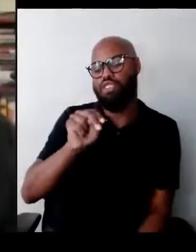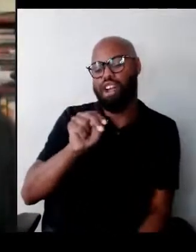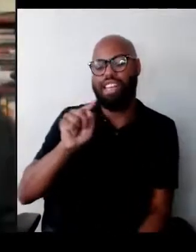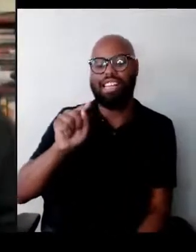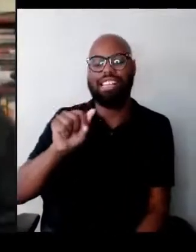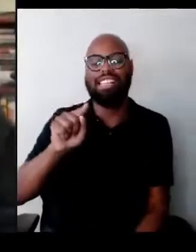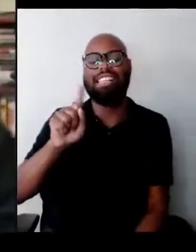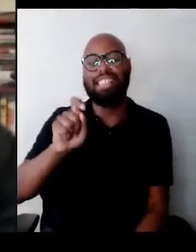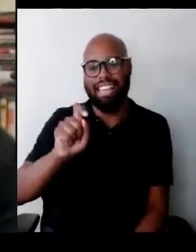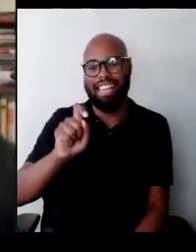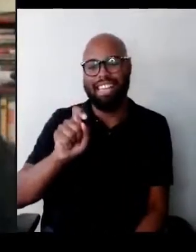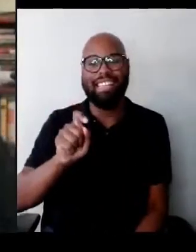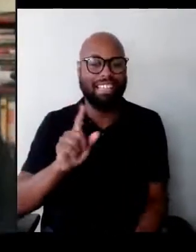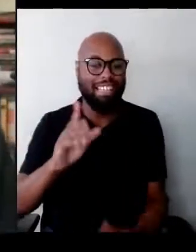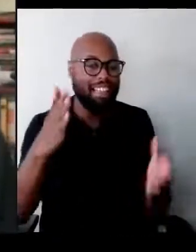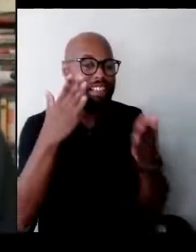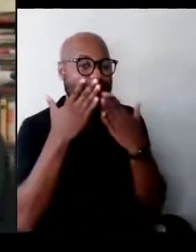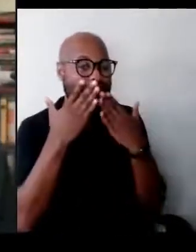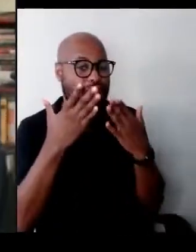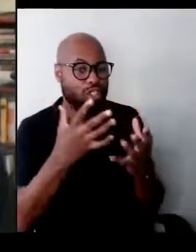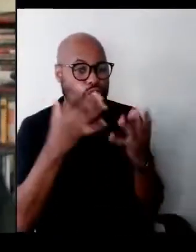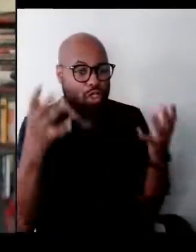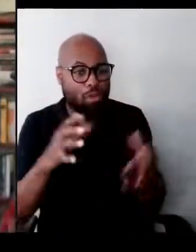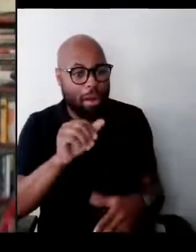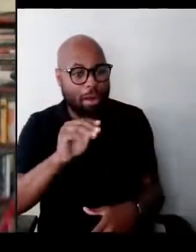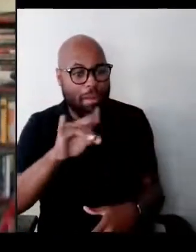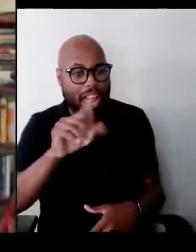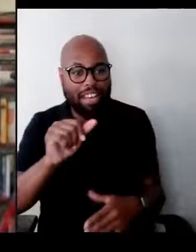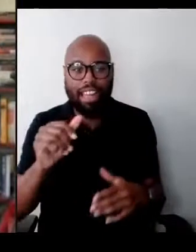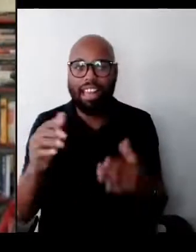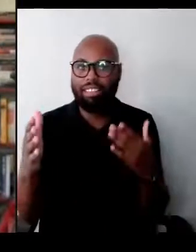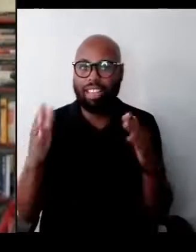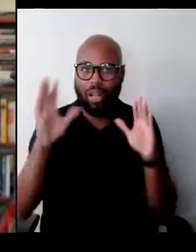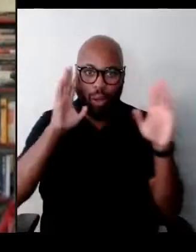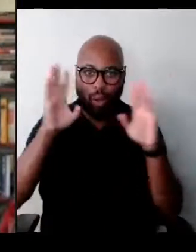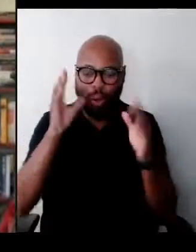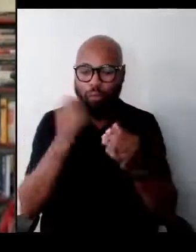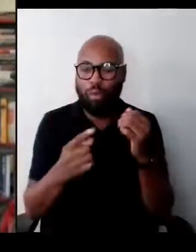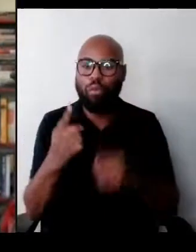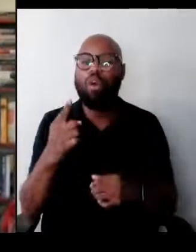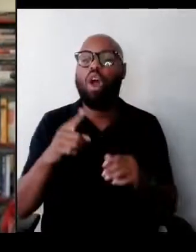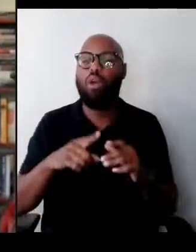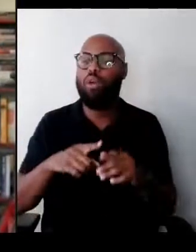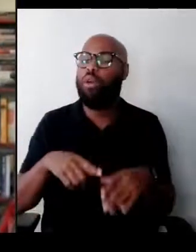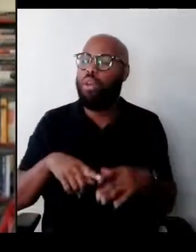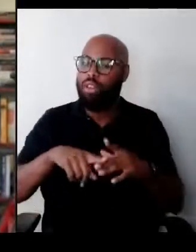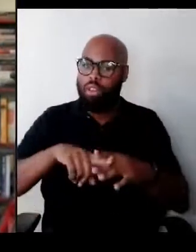Thank you so much Amanda and greetings everyone. I want to begin by paying respect to the Lenape people